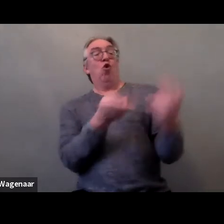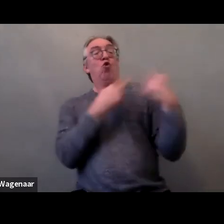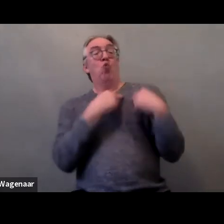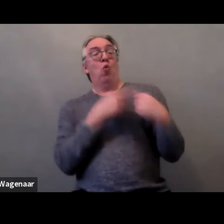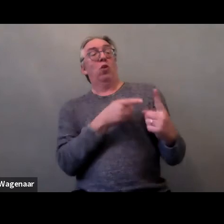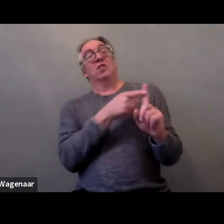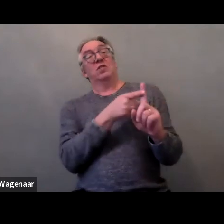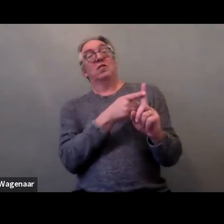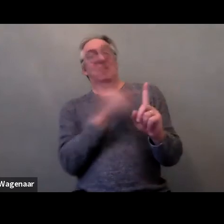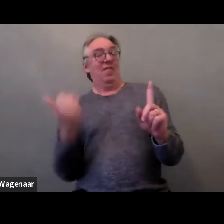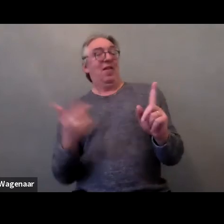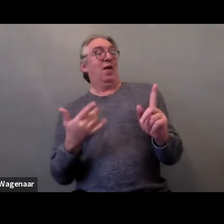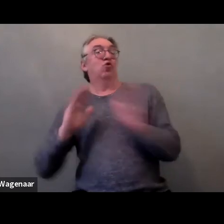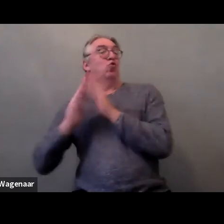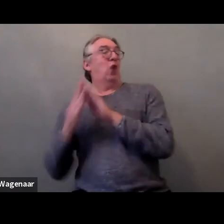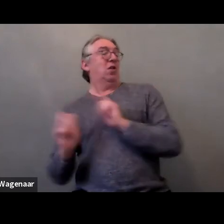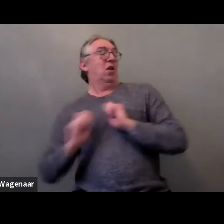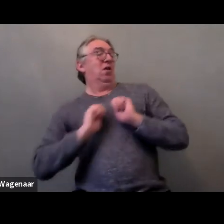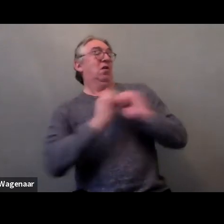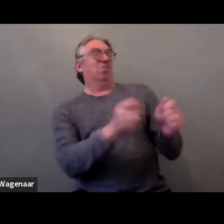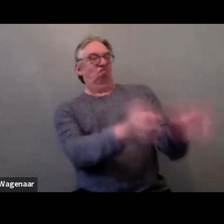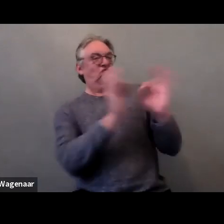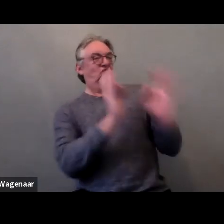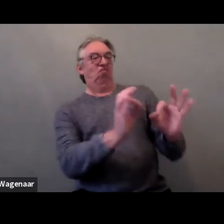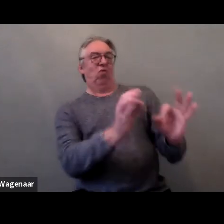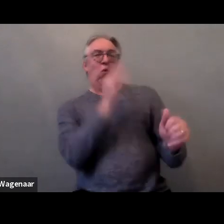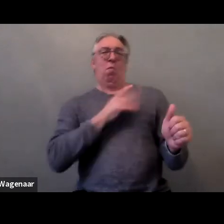that the society considers appropriate for women and men.